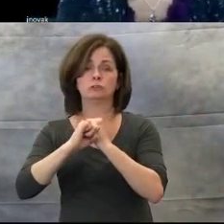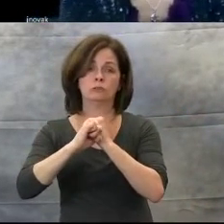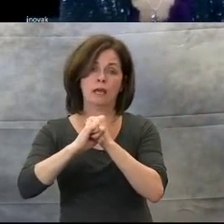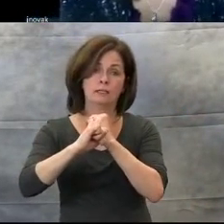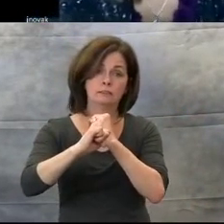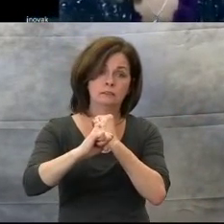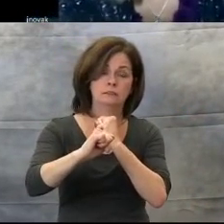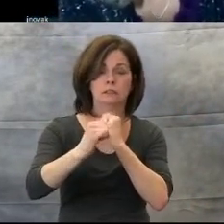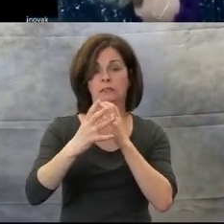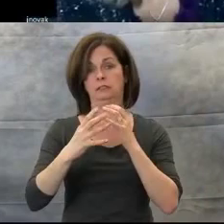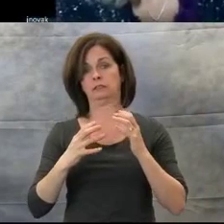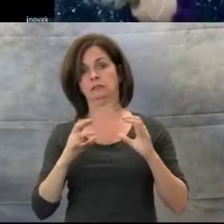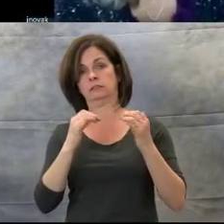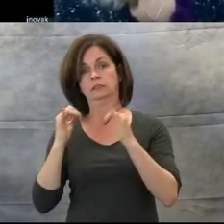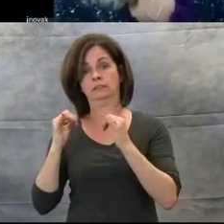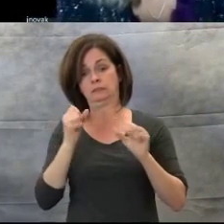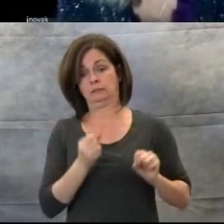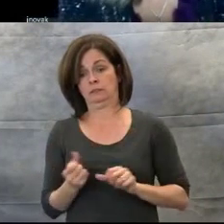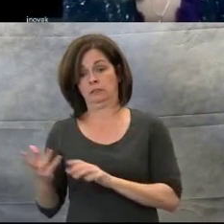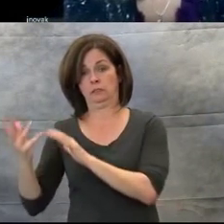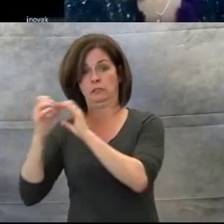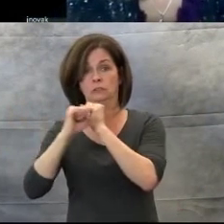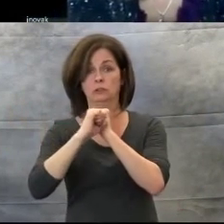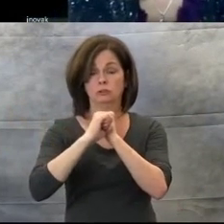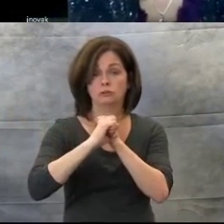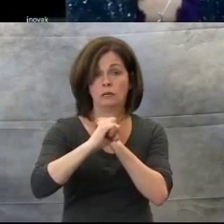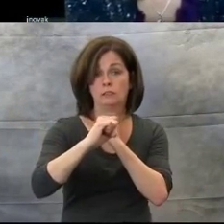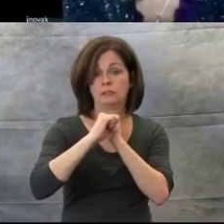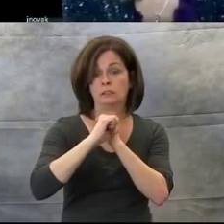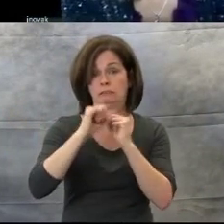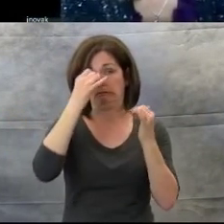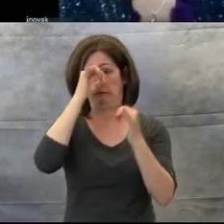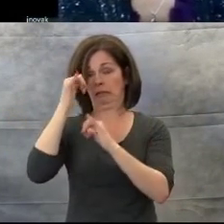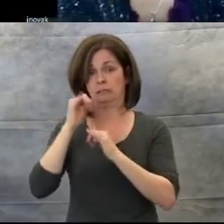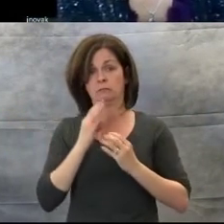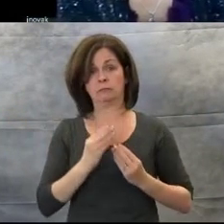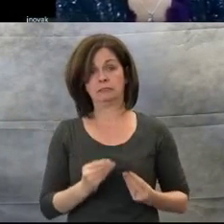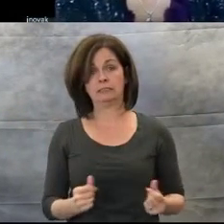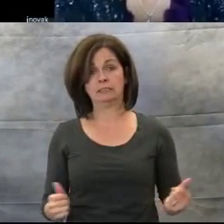Stretch, stretch, stretch my sillies out."